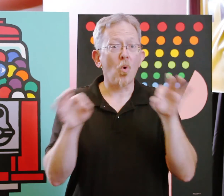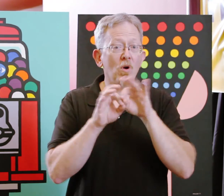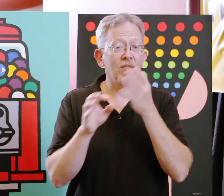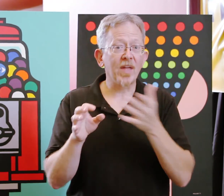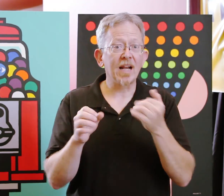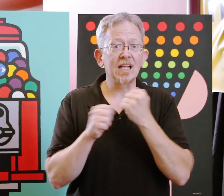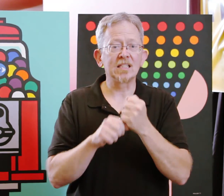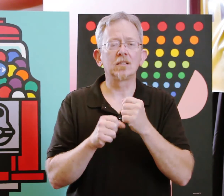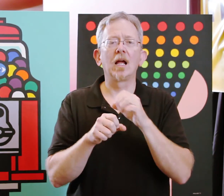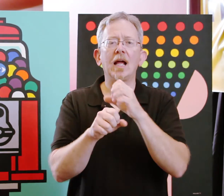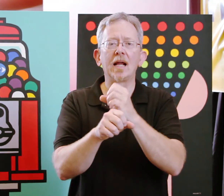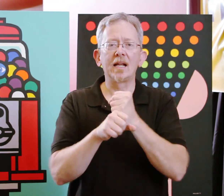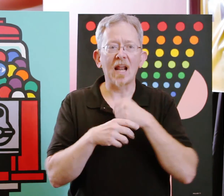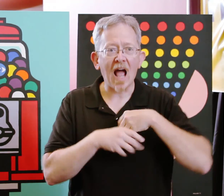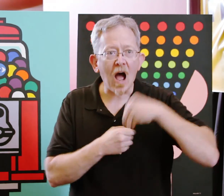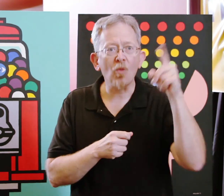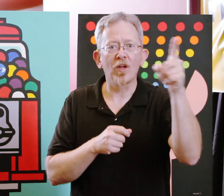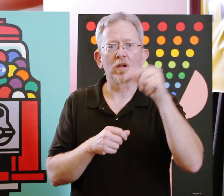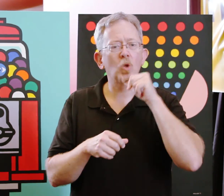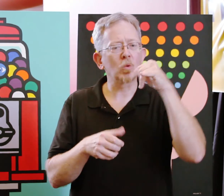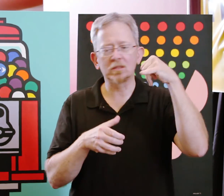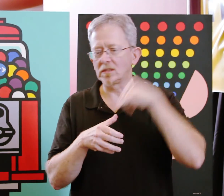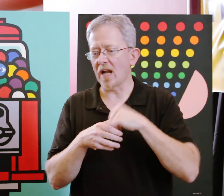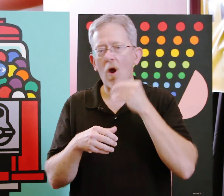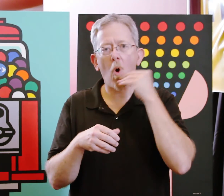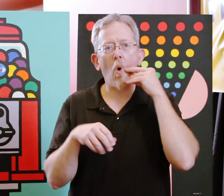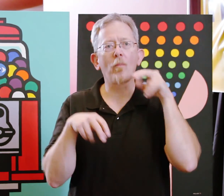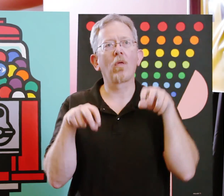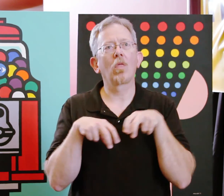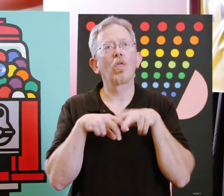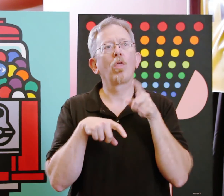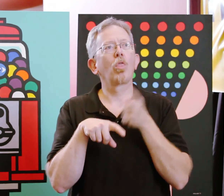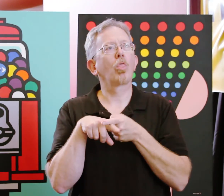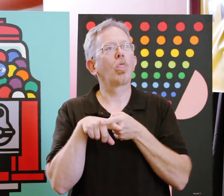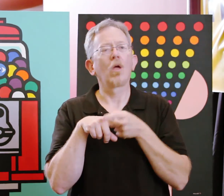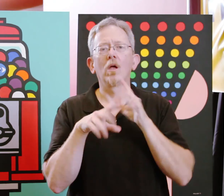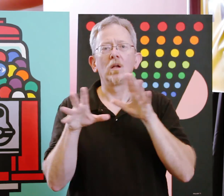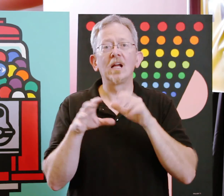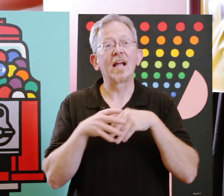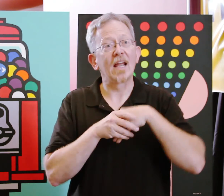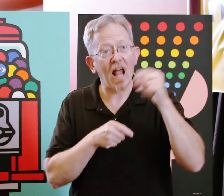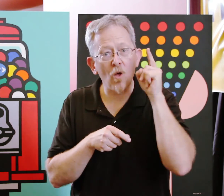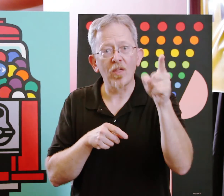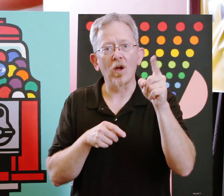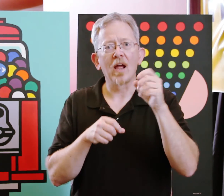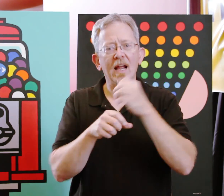follow your dreams. The important thing is get out there, don't stay home doing nothing...get out there